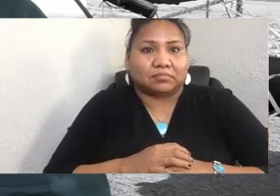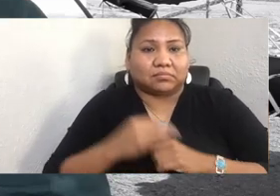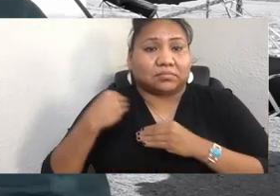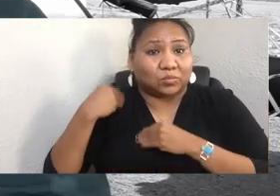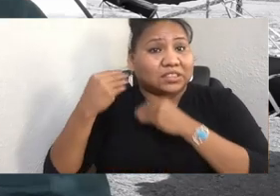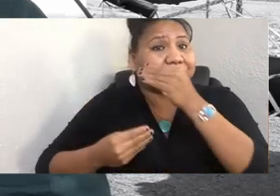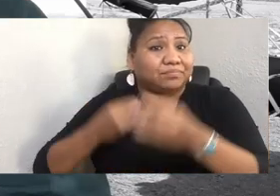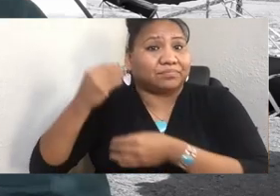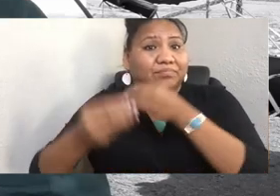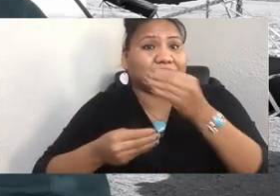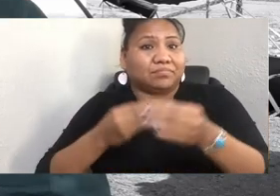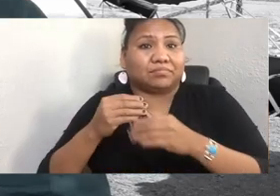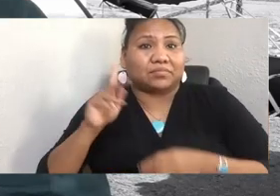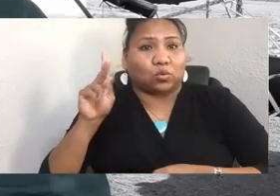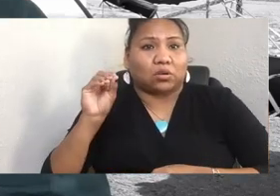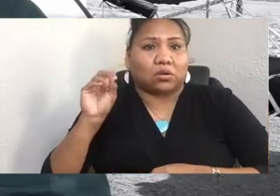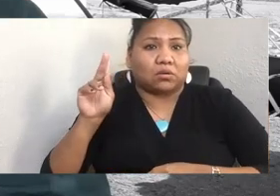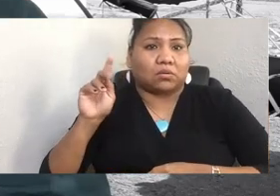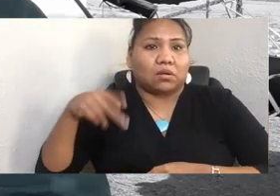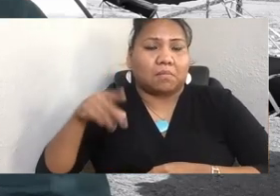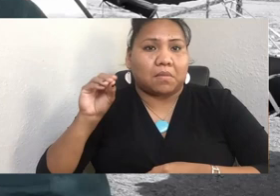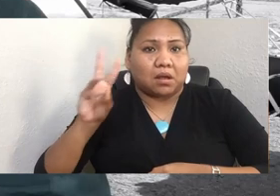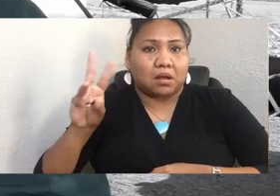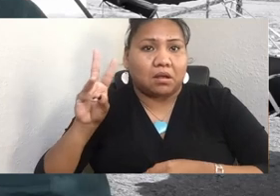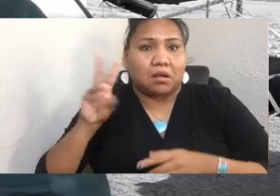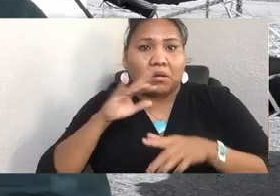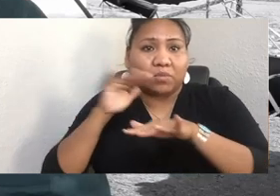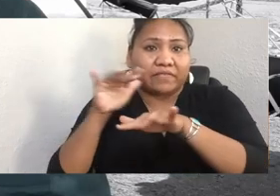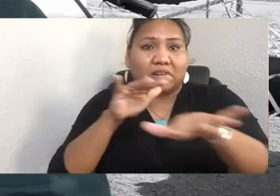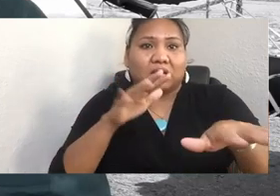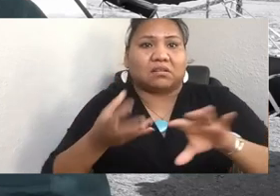has been thwarted by the government's mismanagement of water, its regional demand for water and power